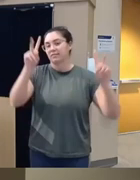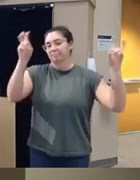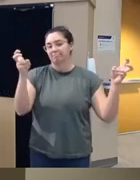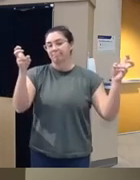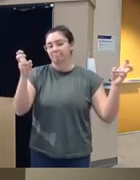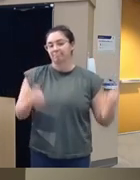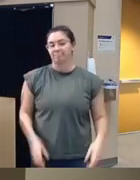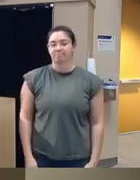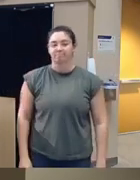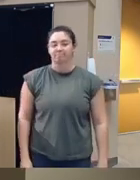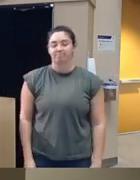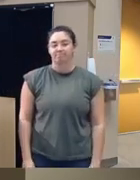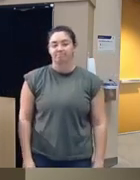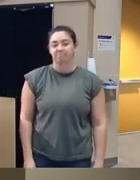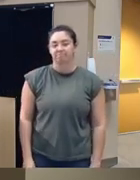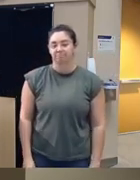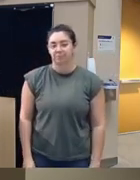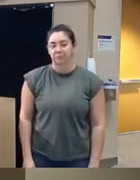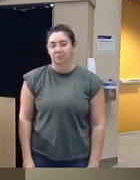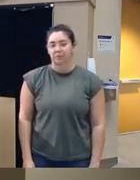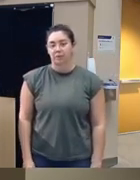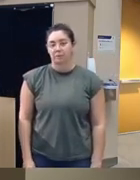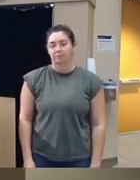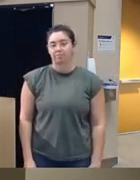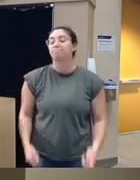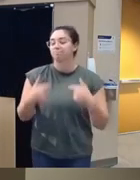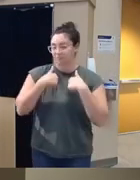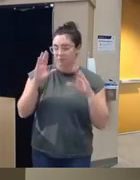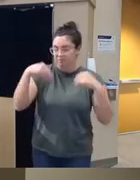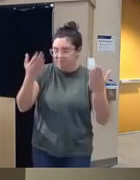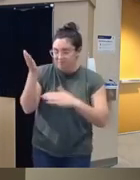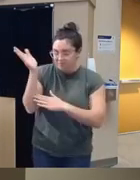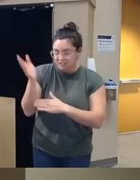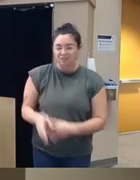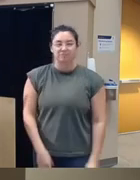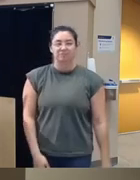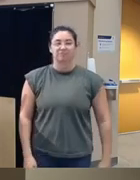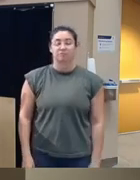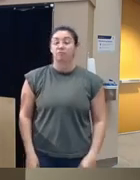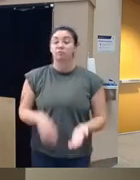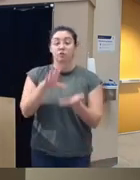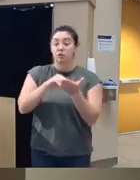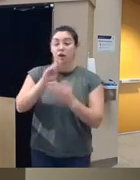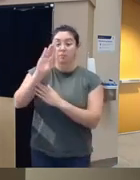within Psychiatry Grand rounds um I'll be giving the presentation uh the learning objectives are